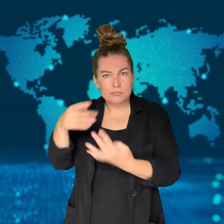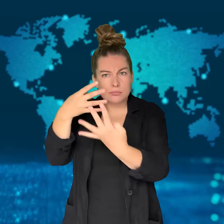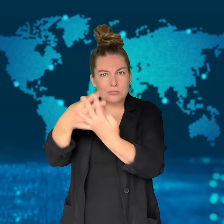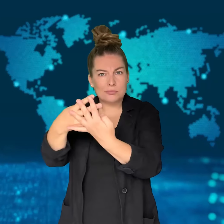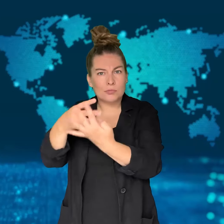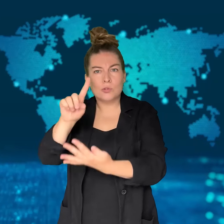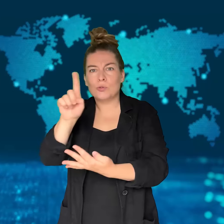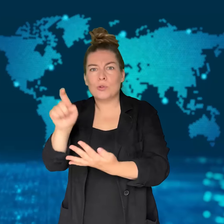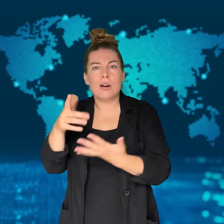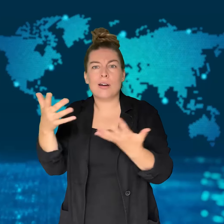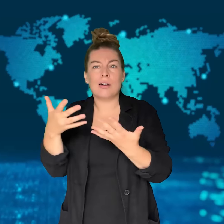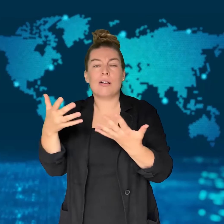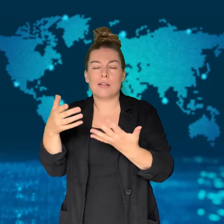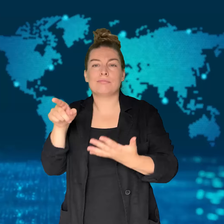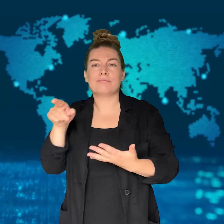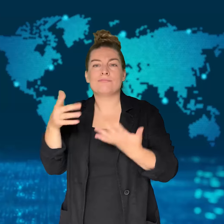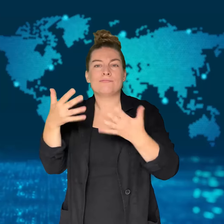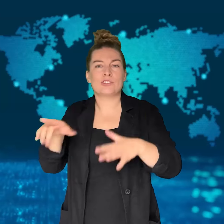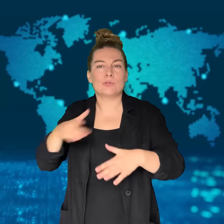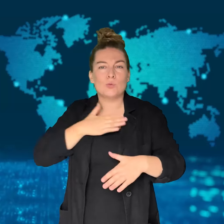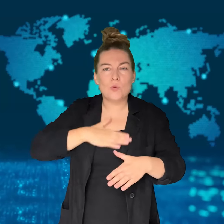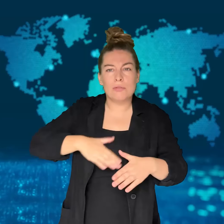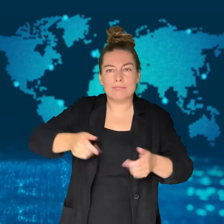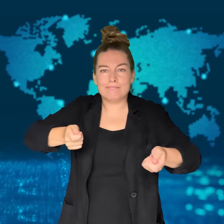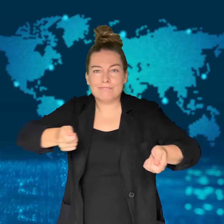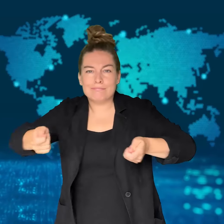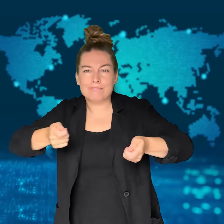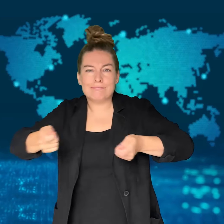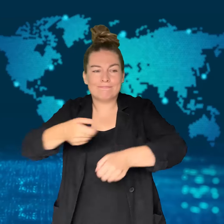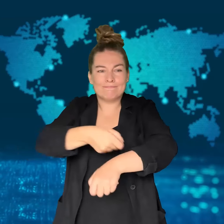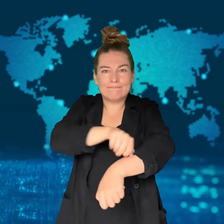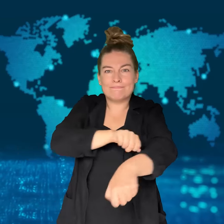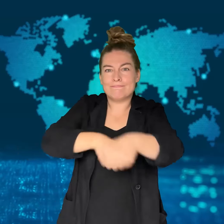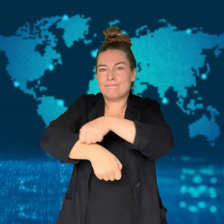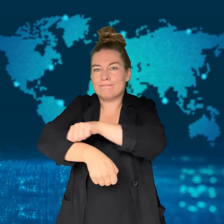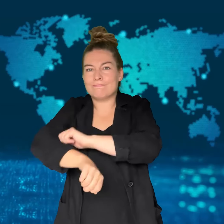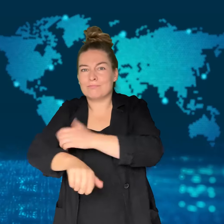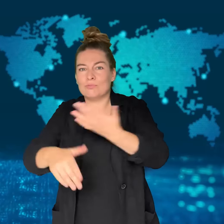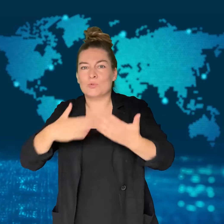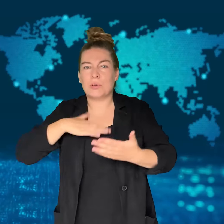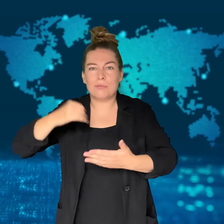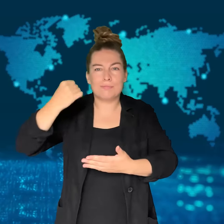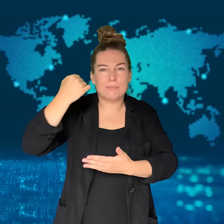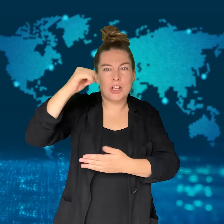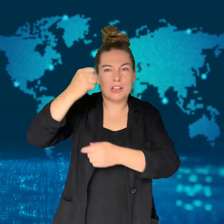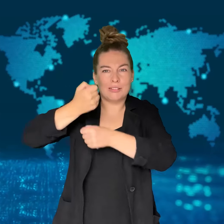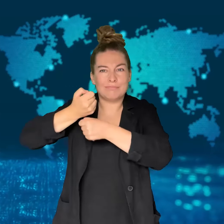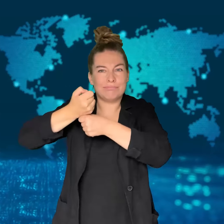The colleague had been jailed for charges alleging he had